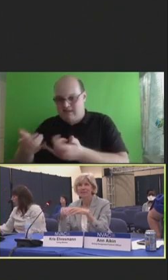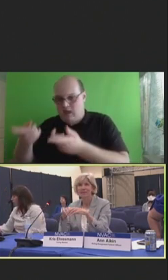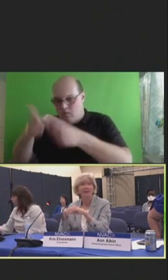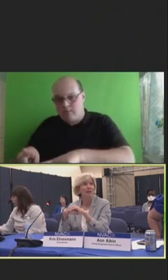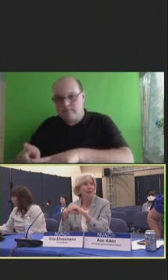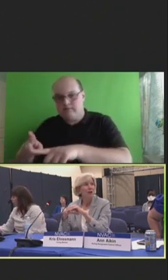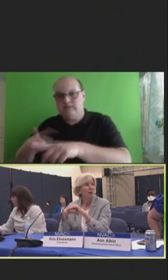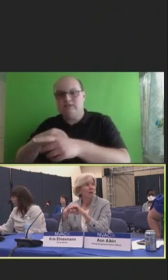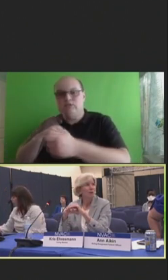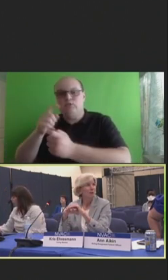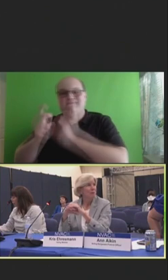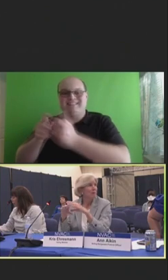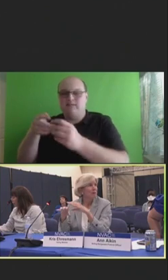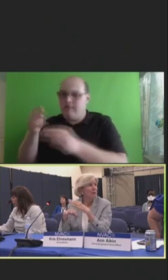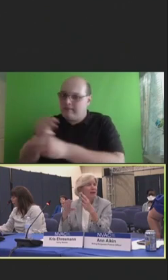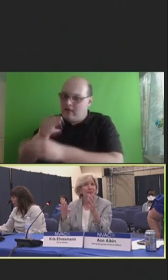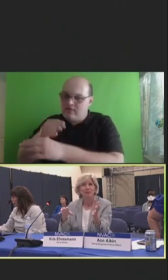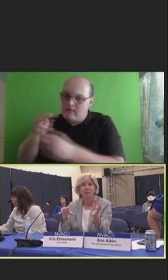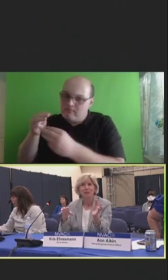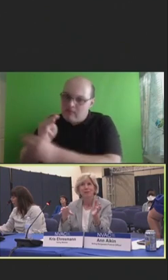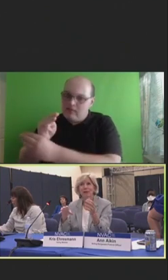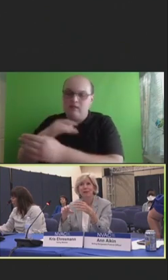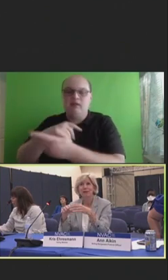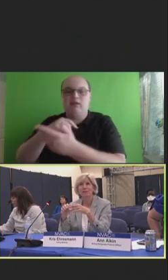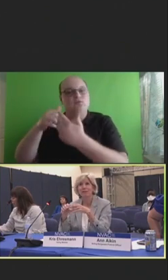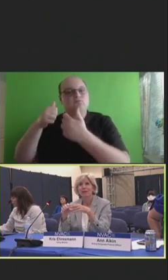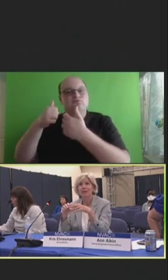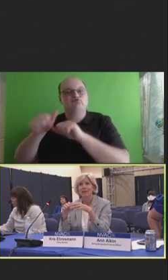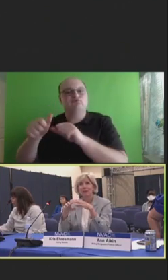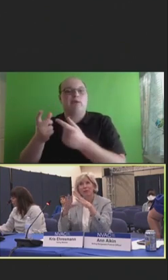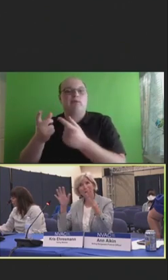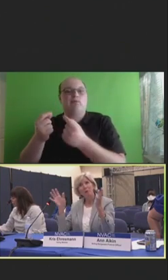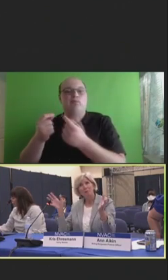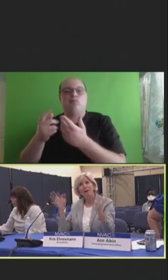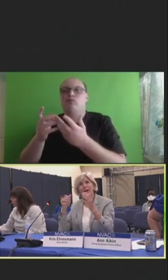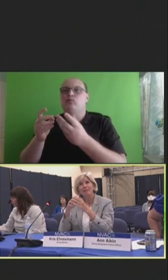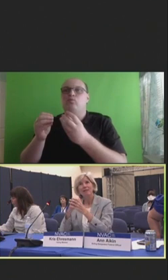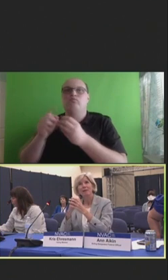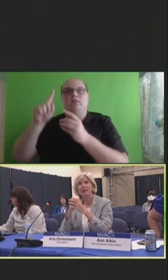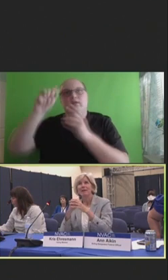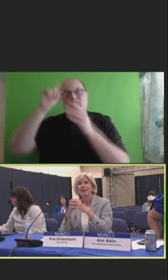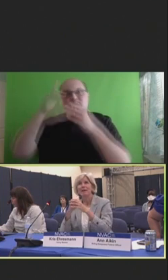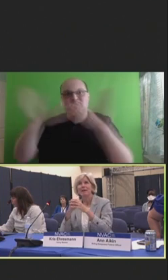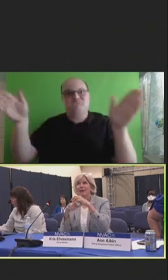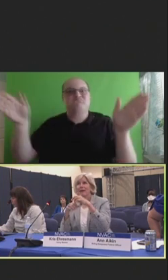And that what we're really trying to do is, you know, think more broadly because you're